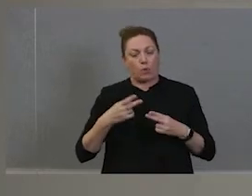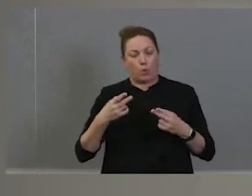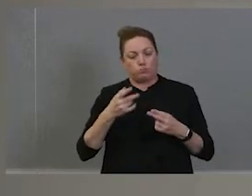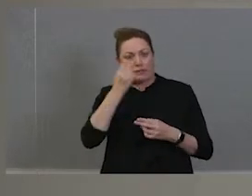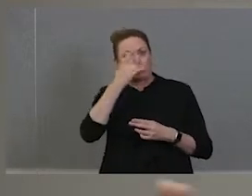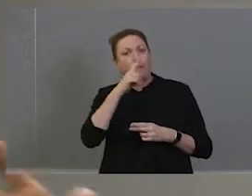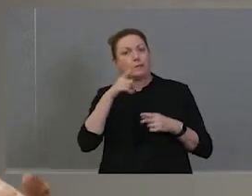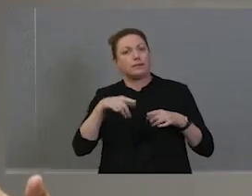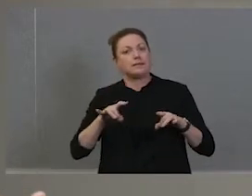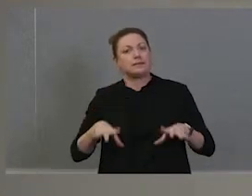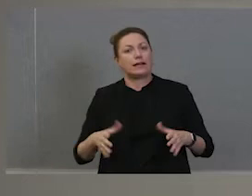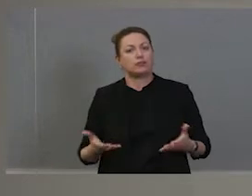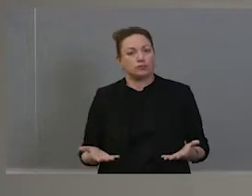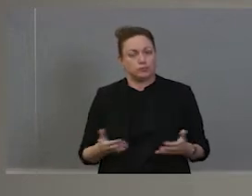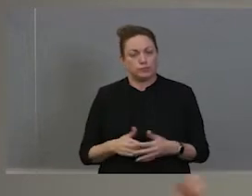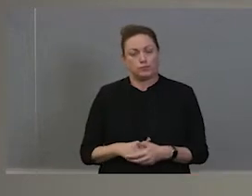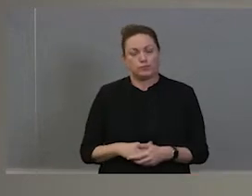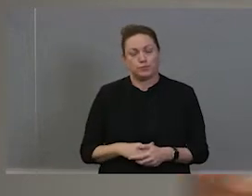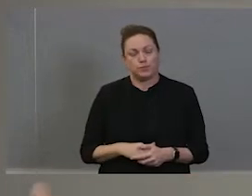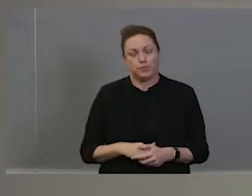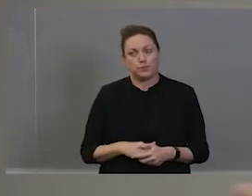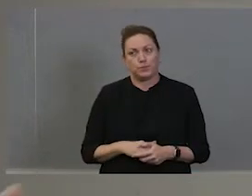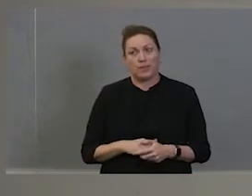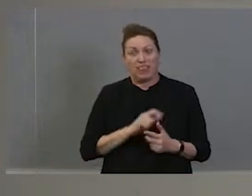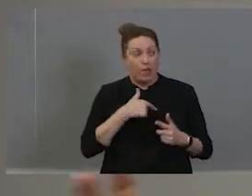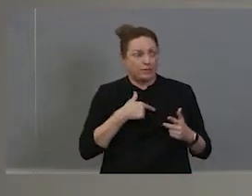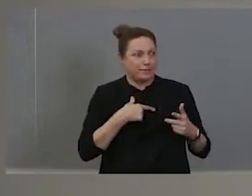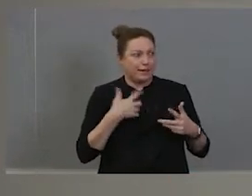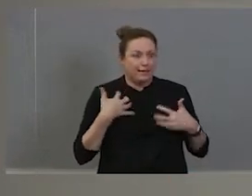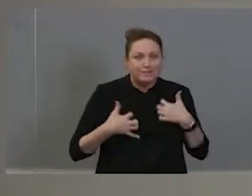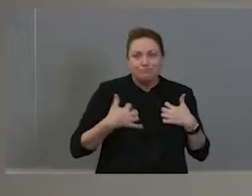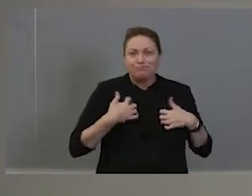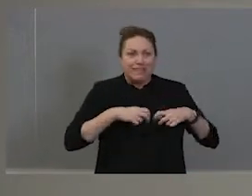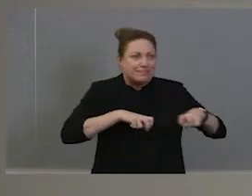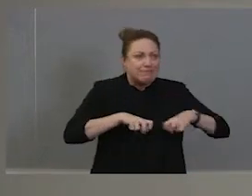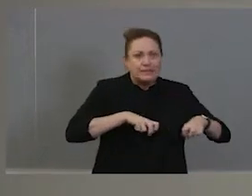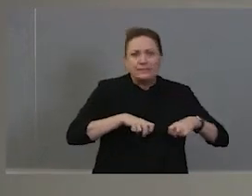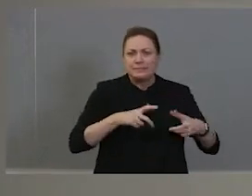And then that was all alive. And a lot of activities, a lot of things